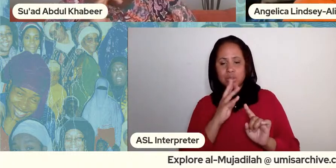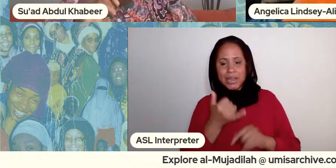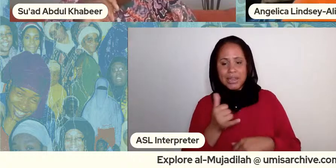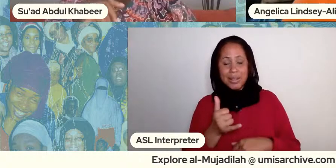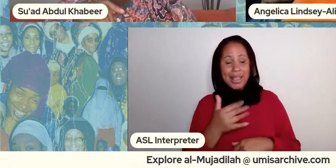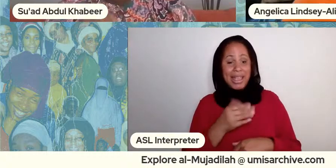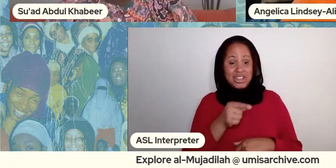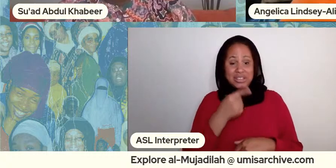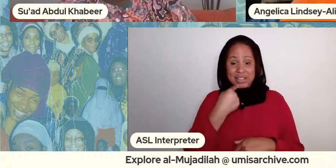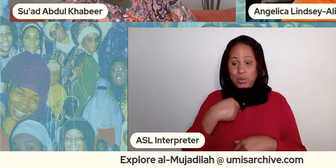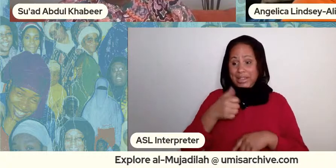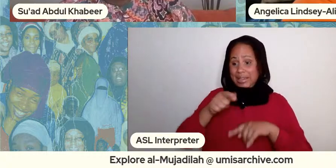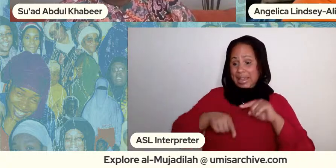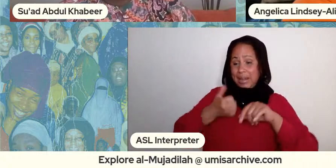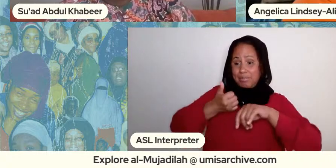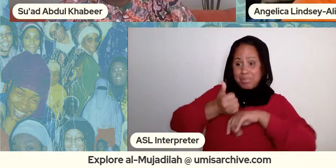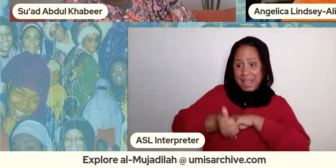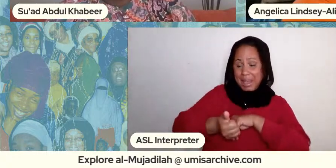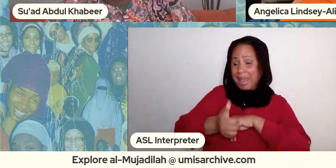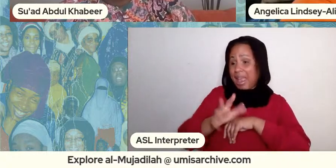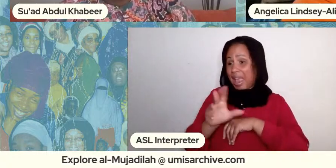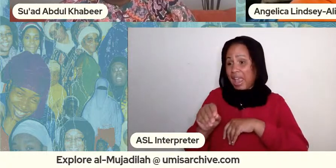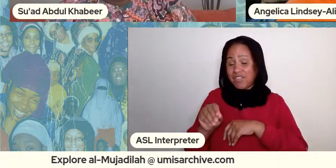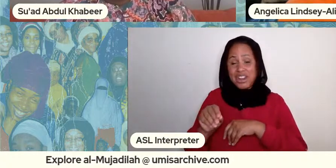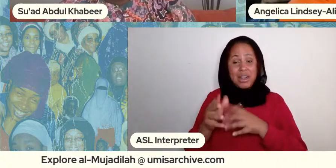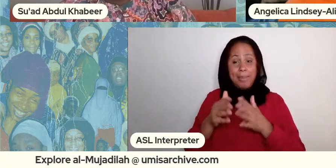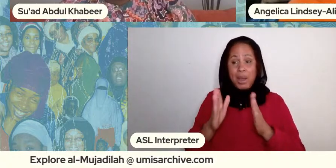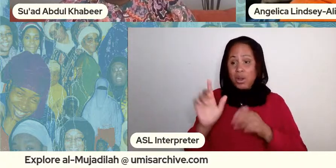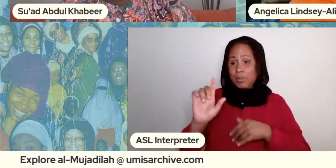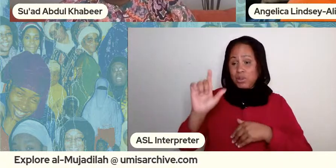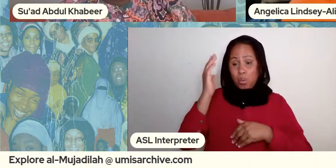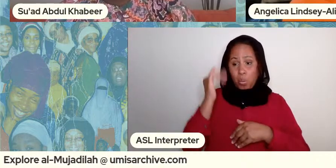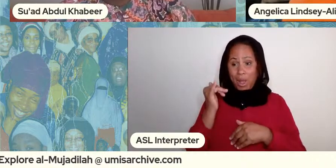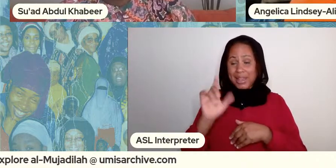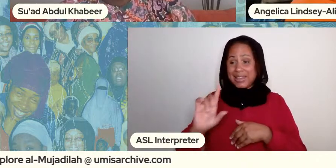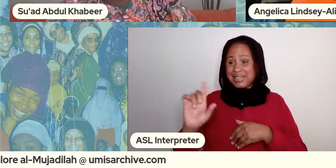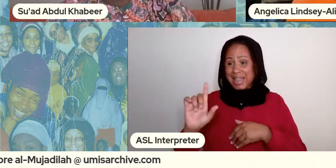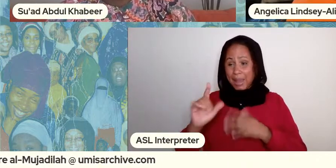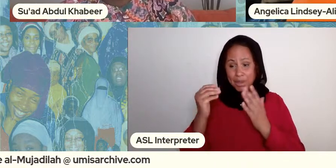because islam is new to the african-american community muslims just really started becoming